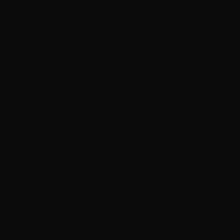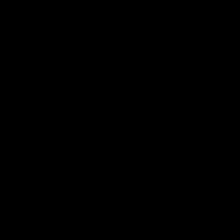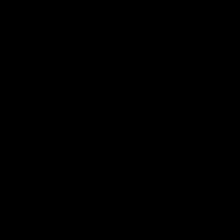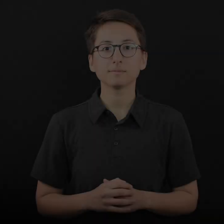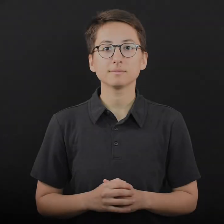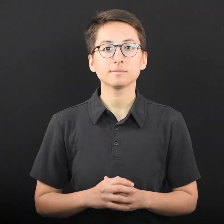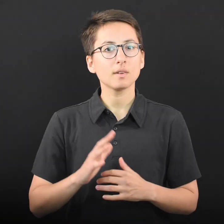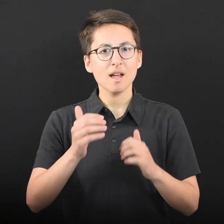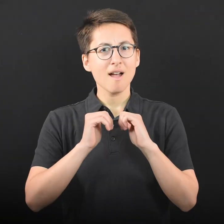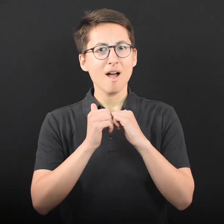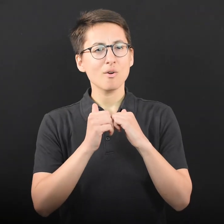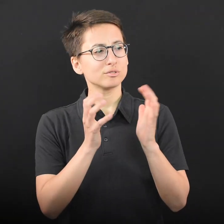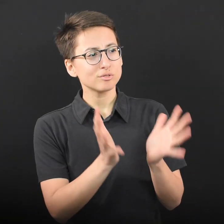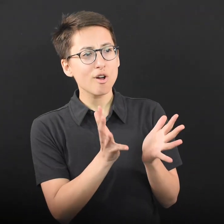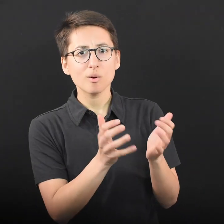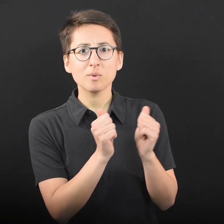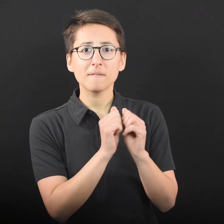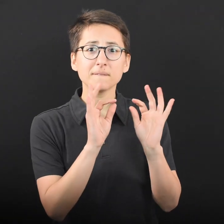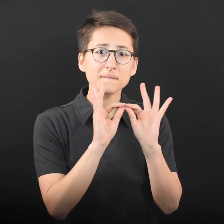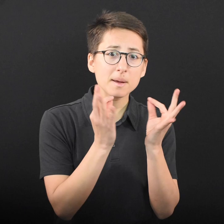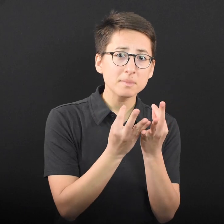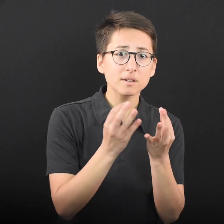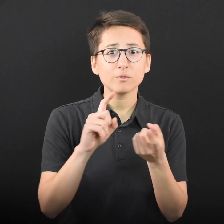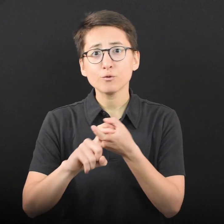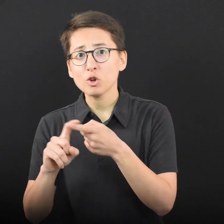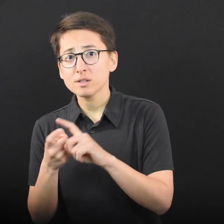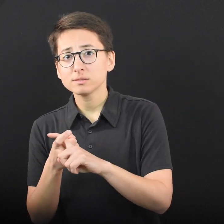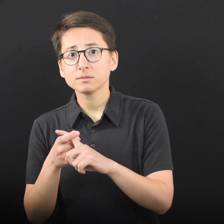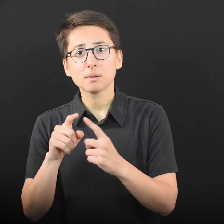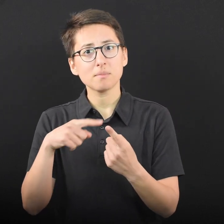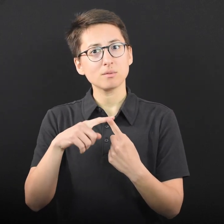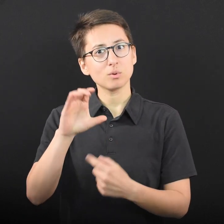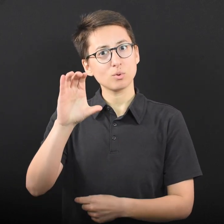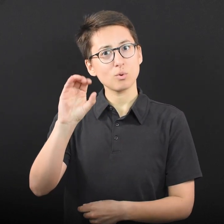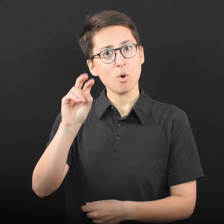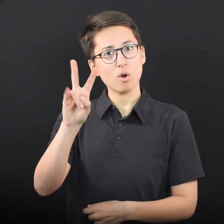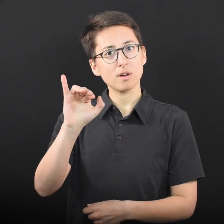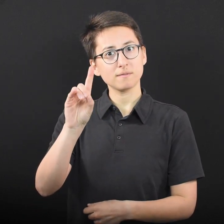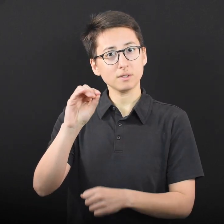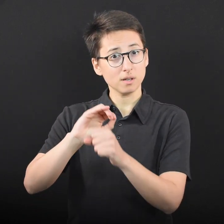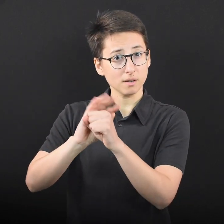How to talk about COVID-19 vaccines with friends and family